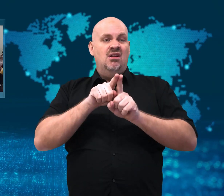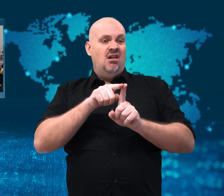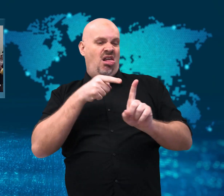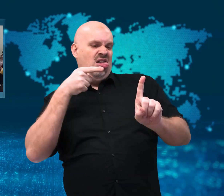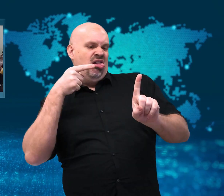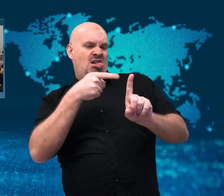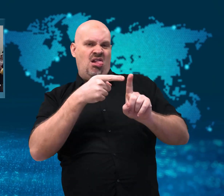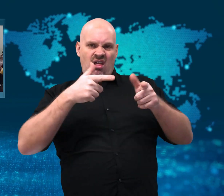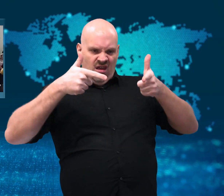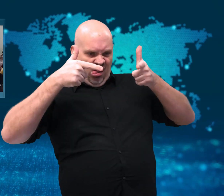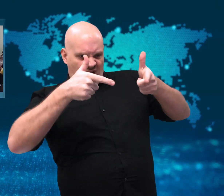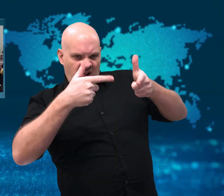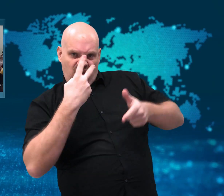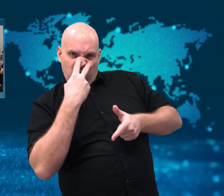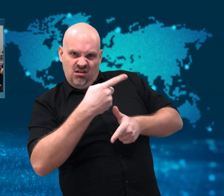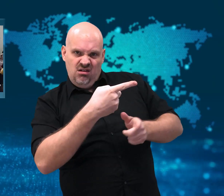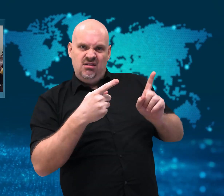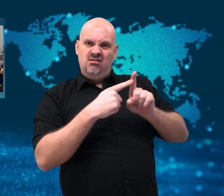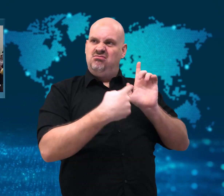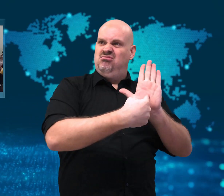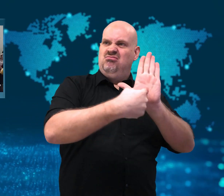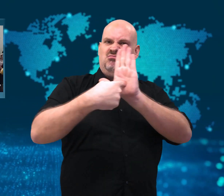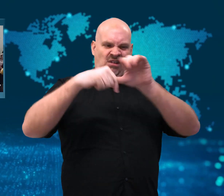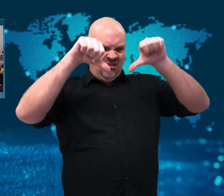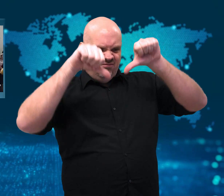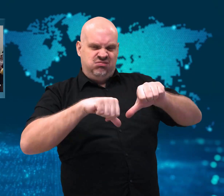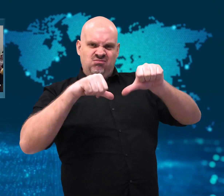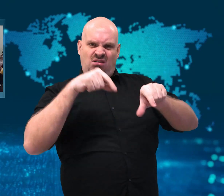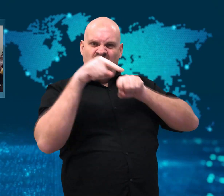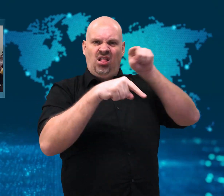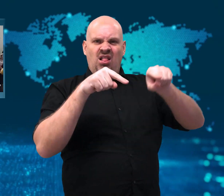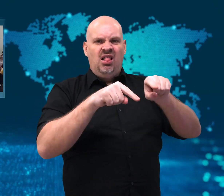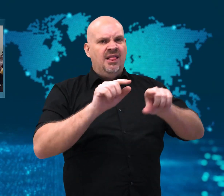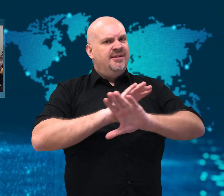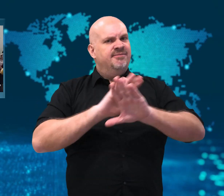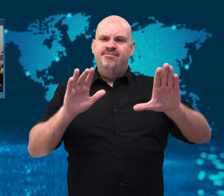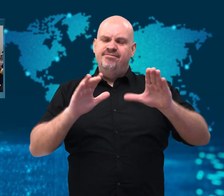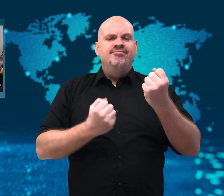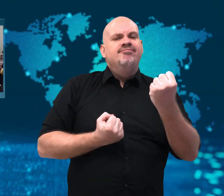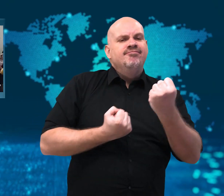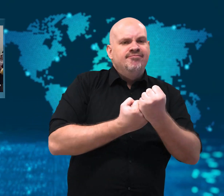Women’s Rights, are supporting her.